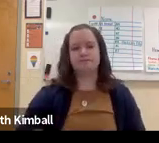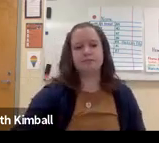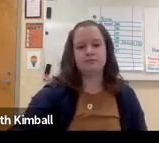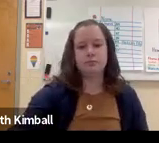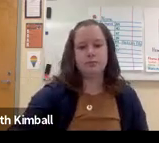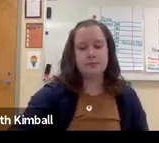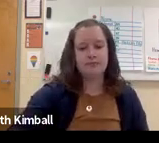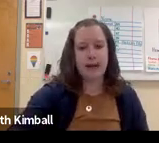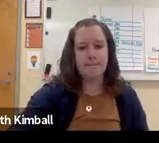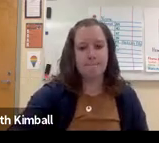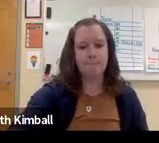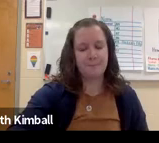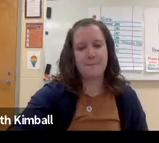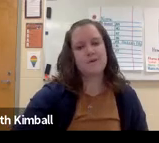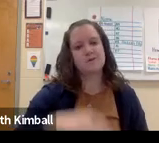but it is a language. It's called ASL.